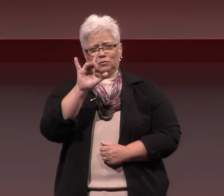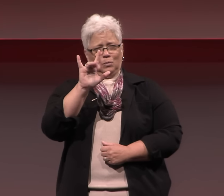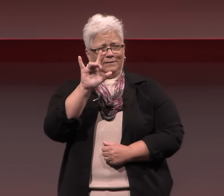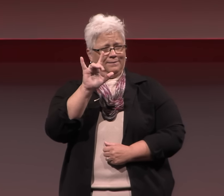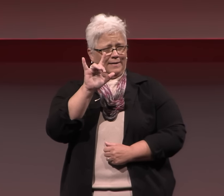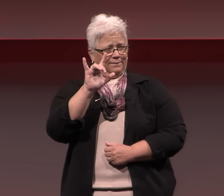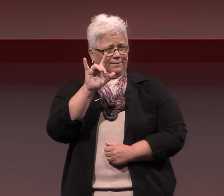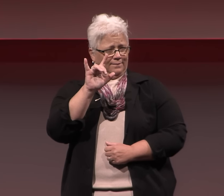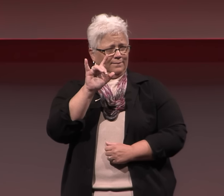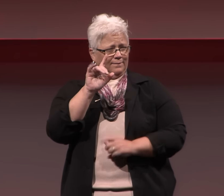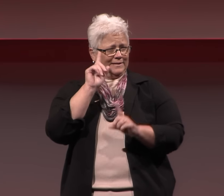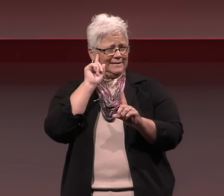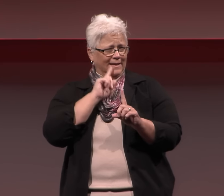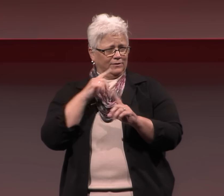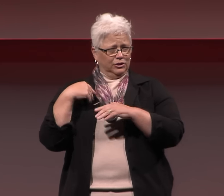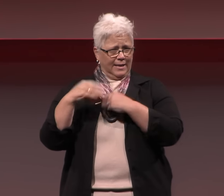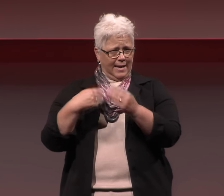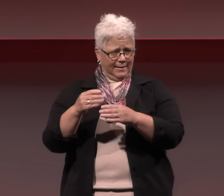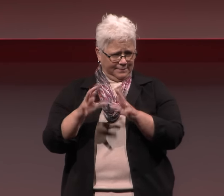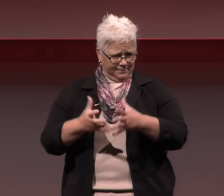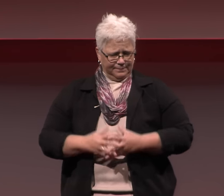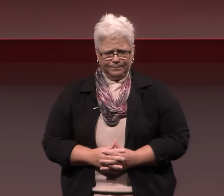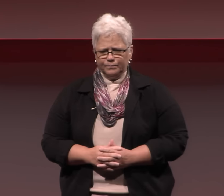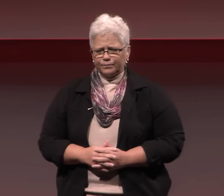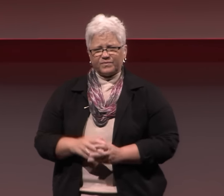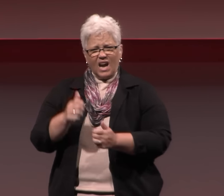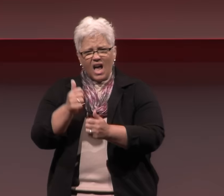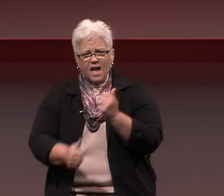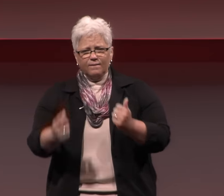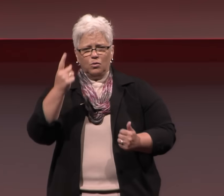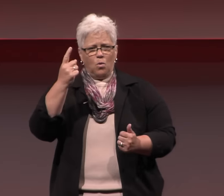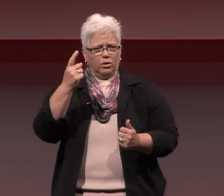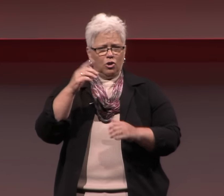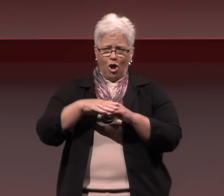Every one out of twenty-five individuals was hereditarily Deaf,